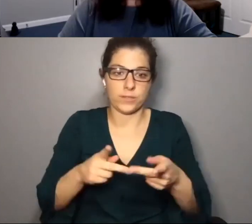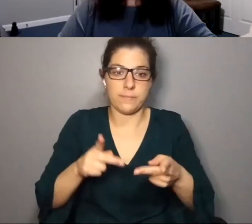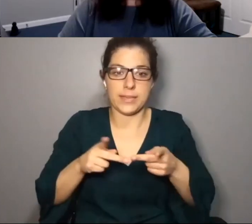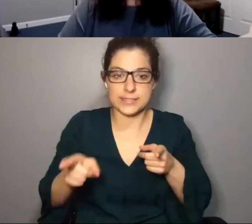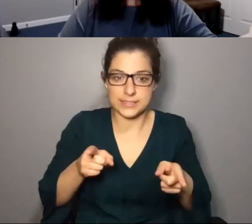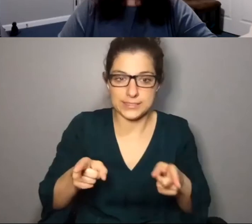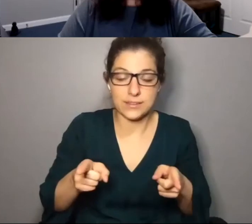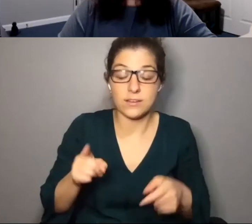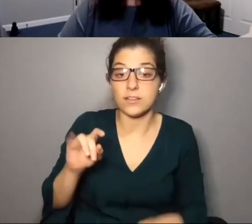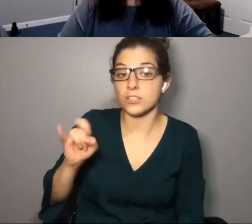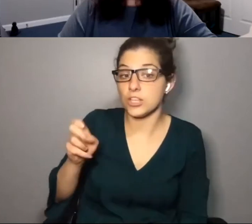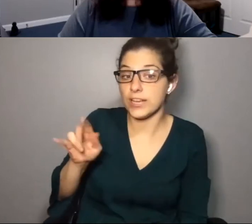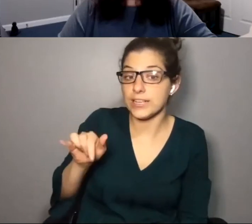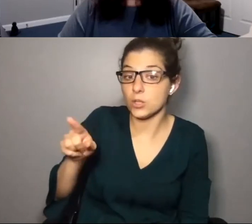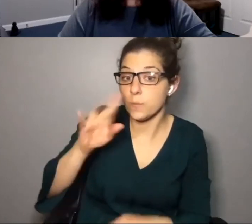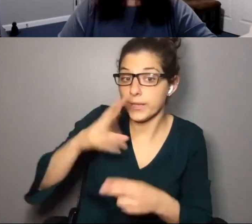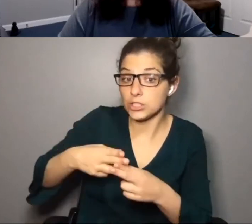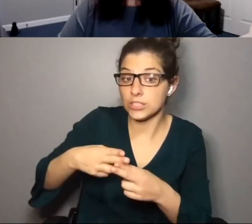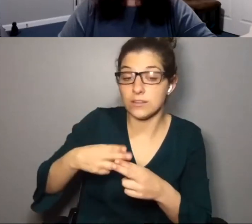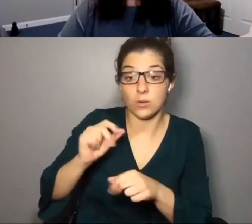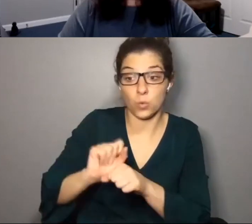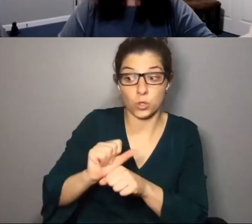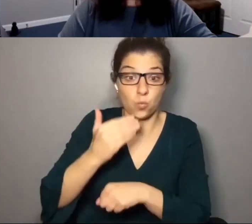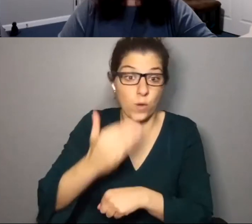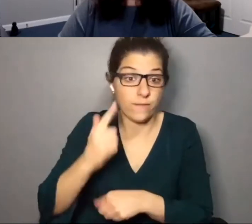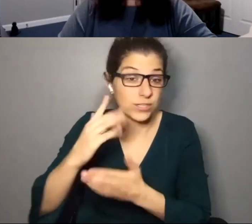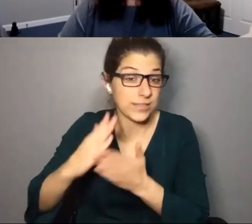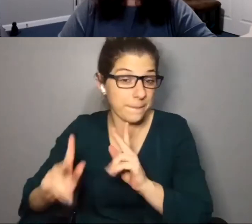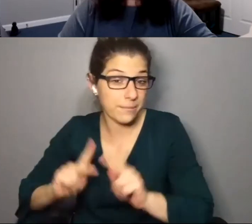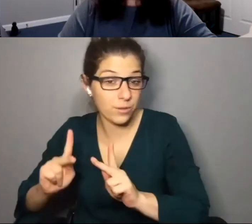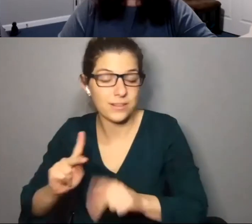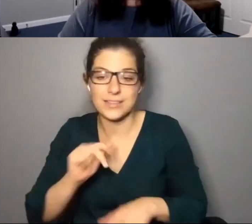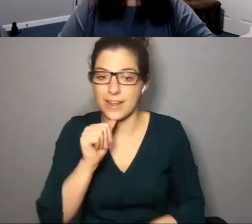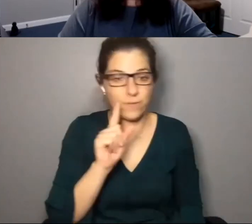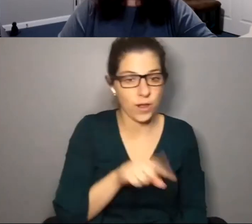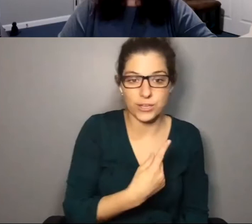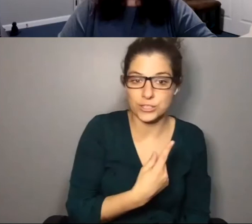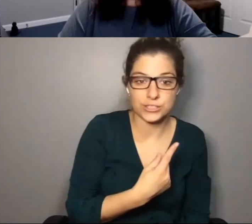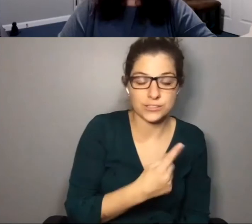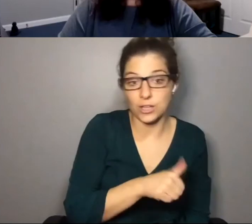And, you know, Jenny as you mentioned, it works really well for some people and not for others.